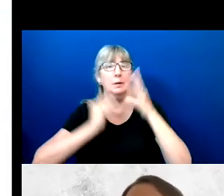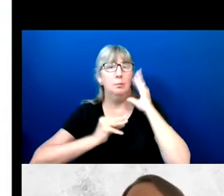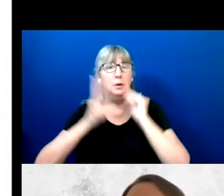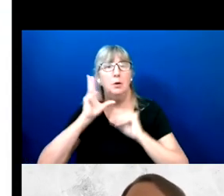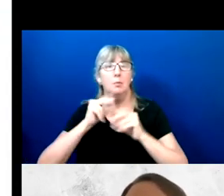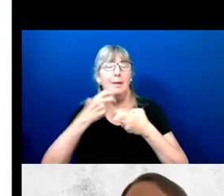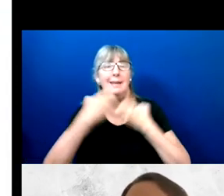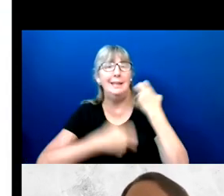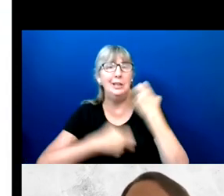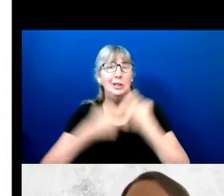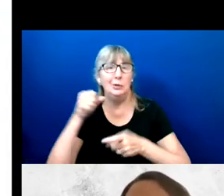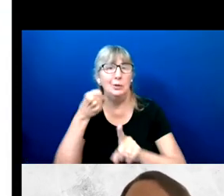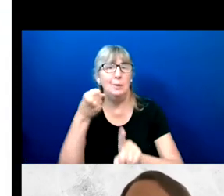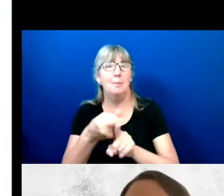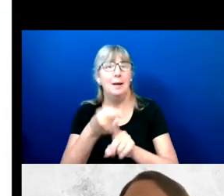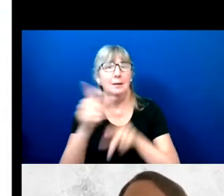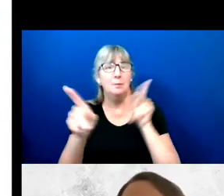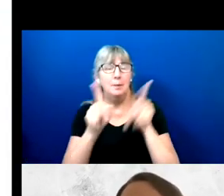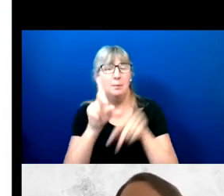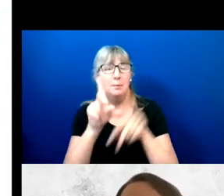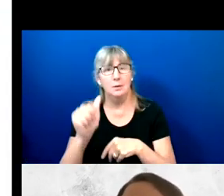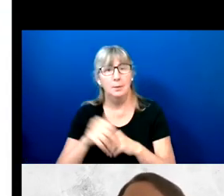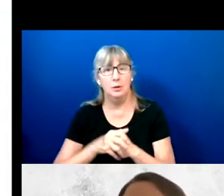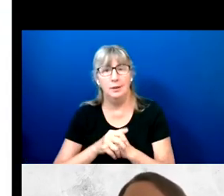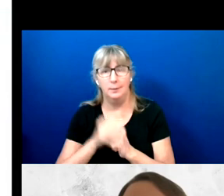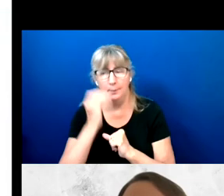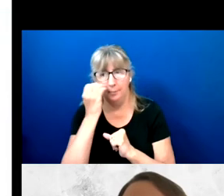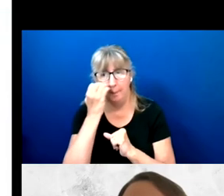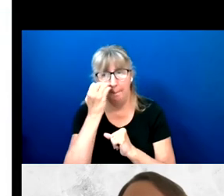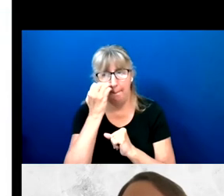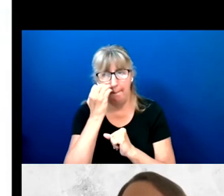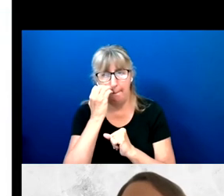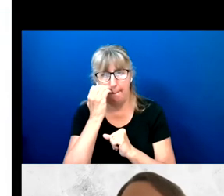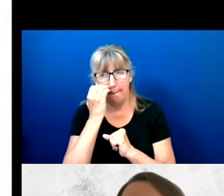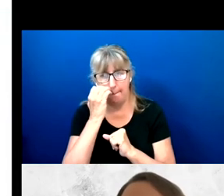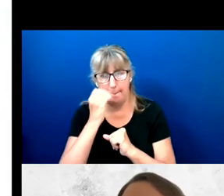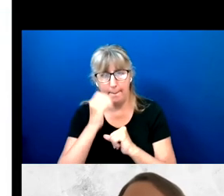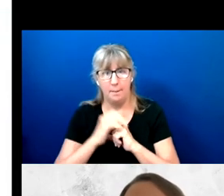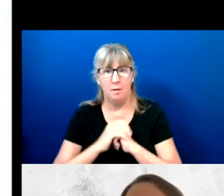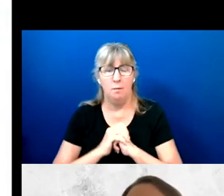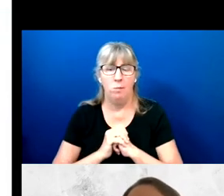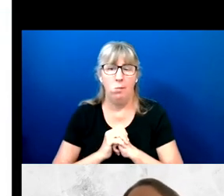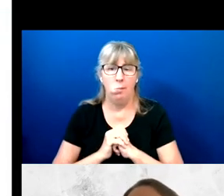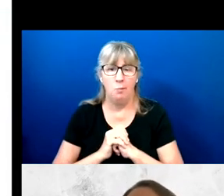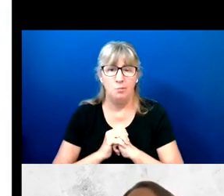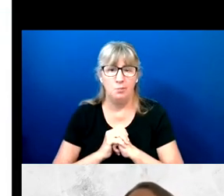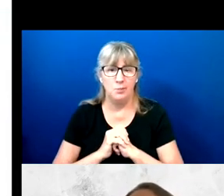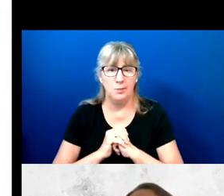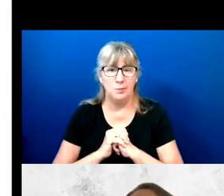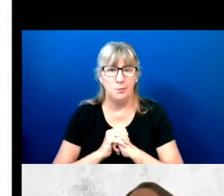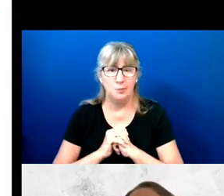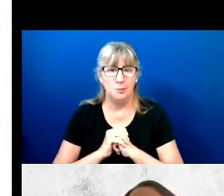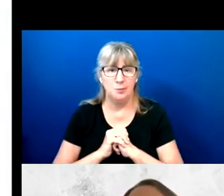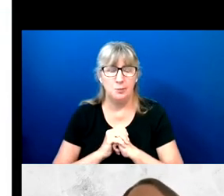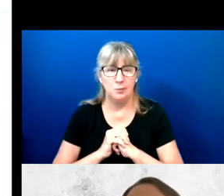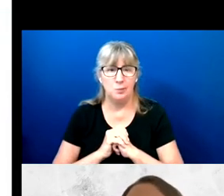people with disabilities. So getting into the results.